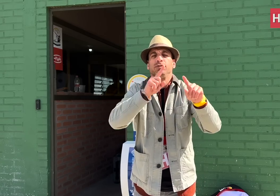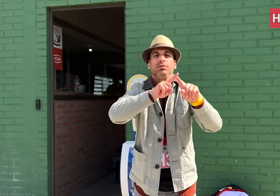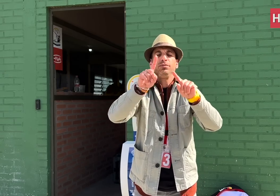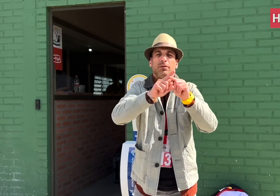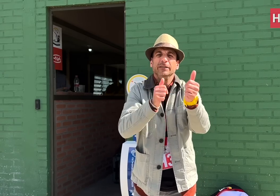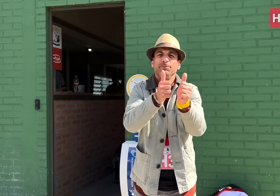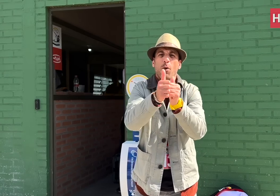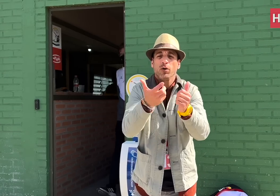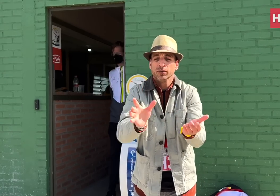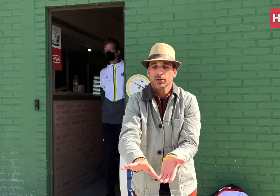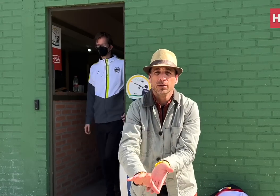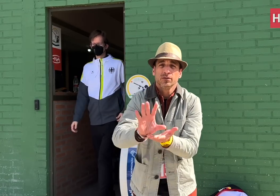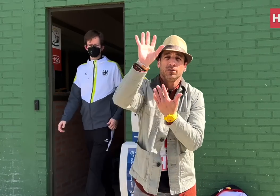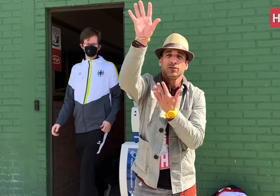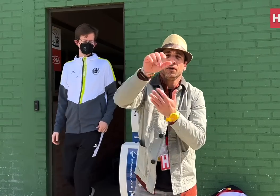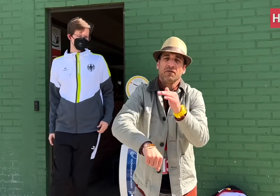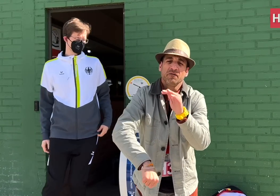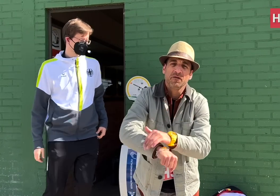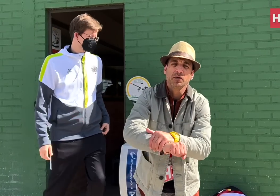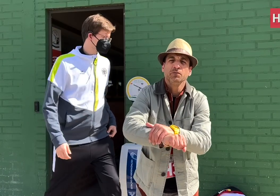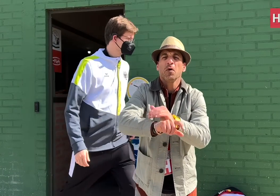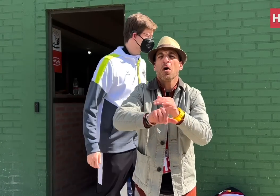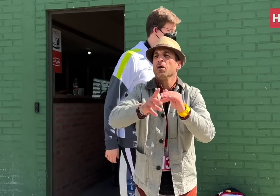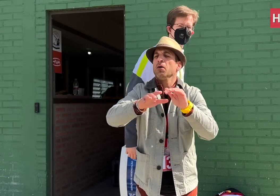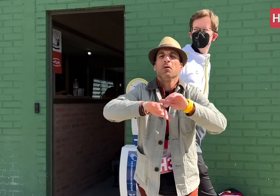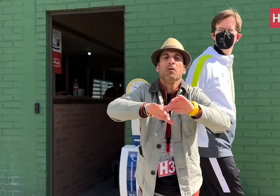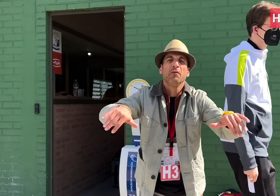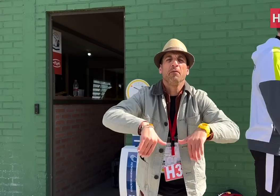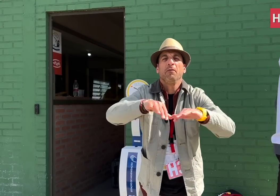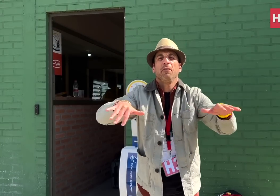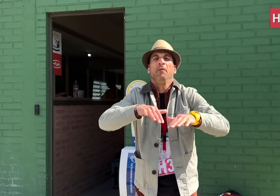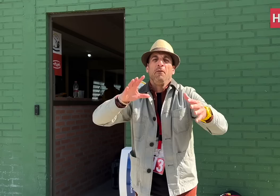for world competitions in basketball, football, swimming, handball,